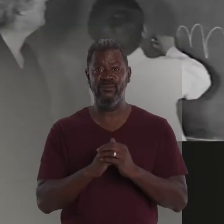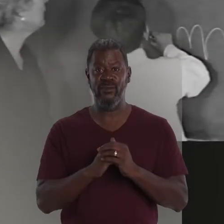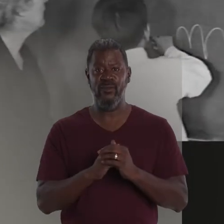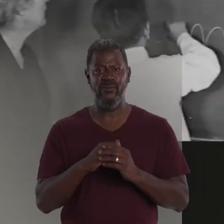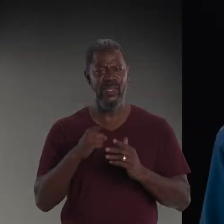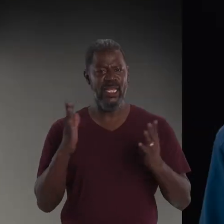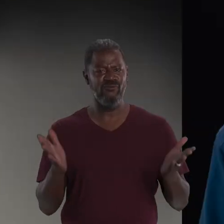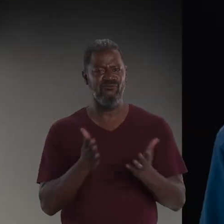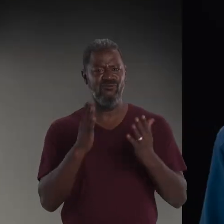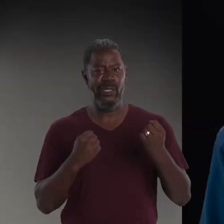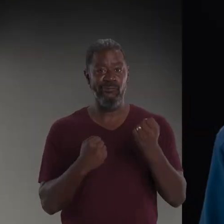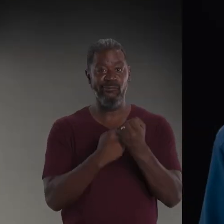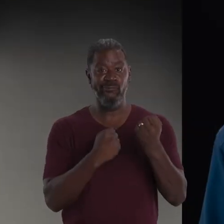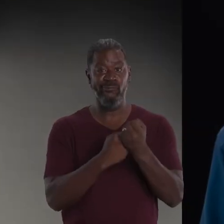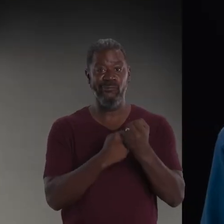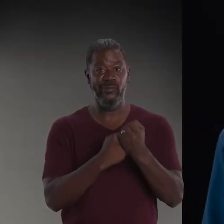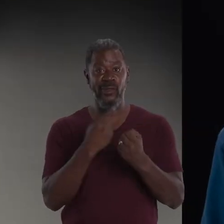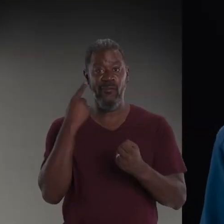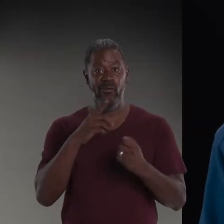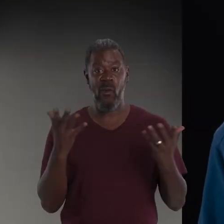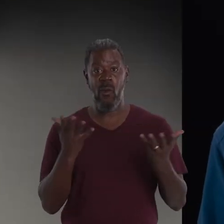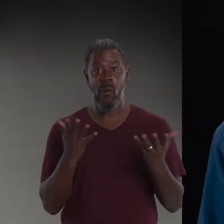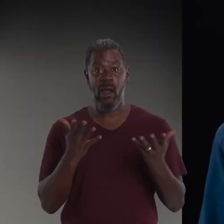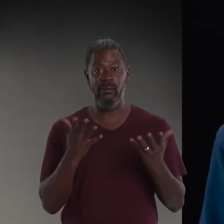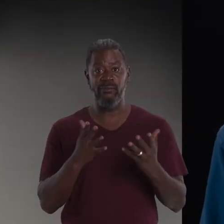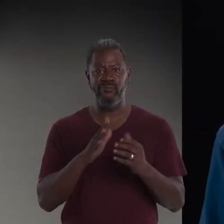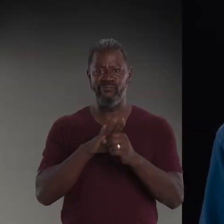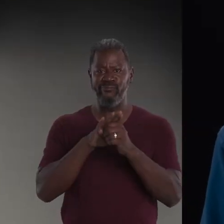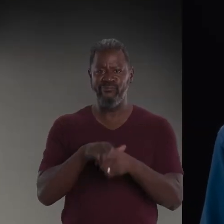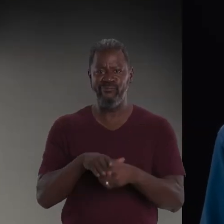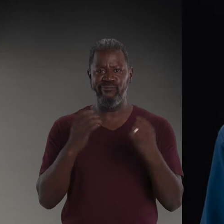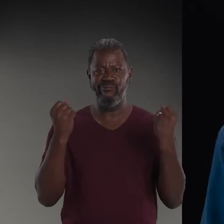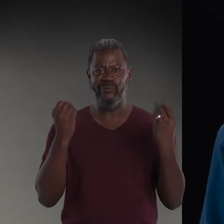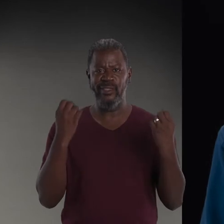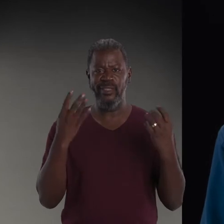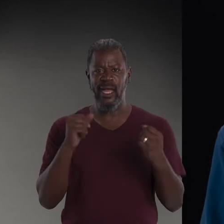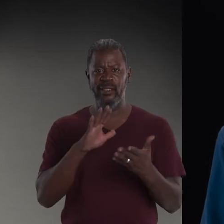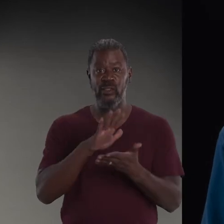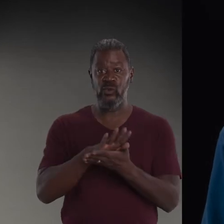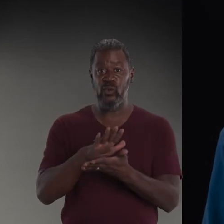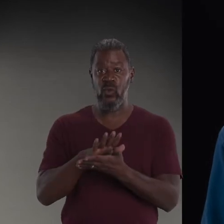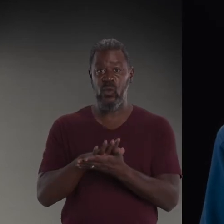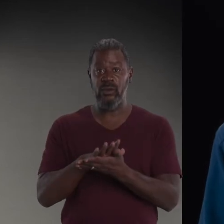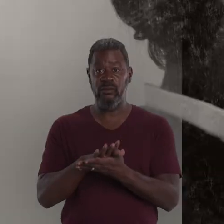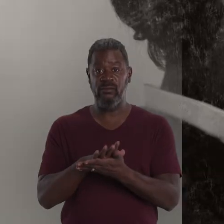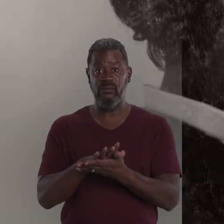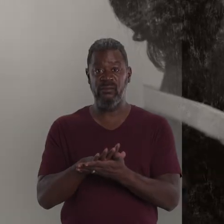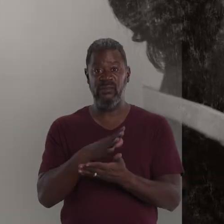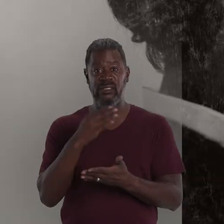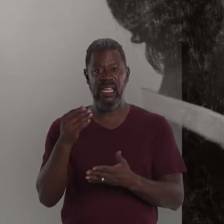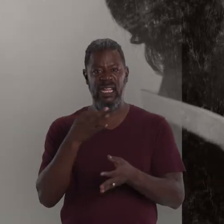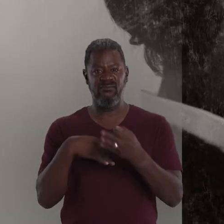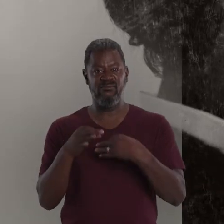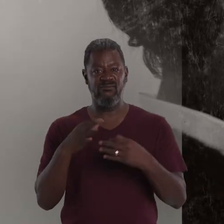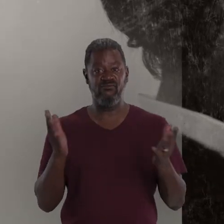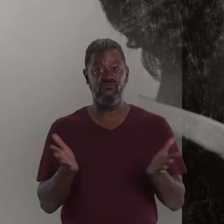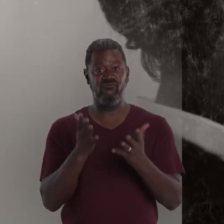He was a public advocate for the suppression of sign language in the schools